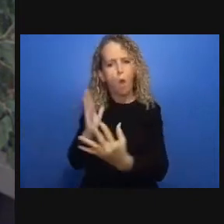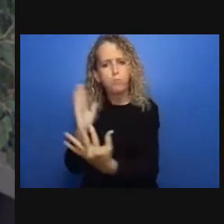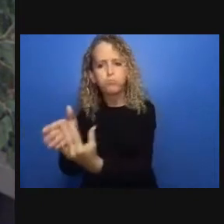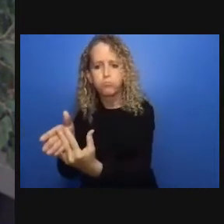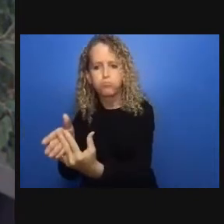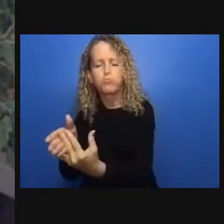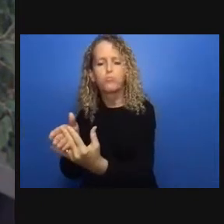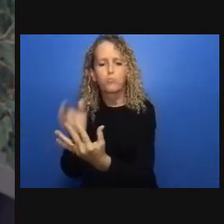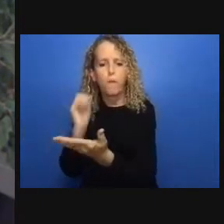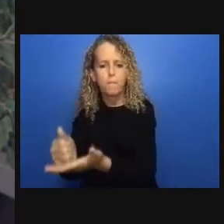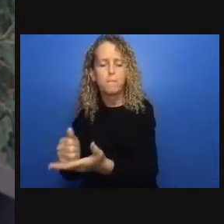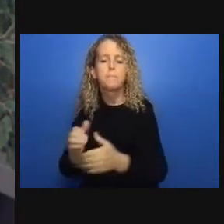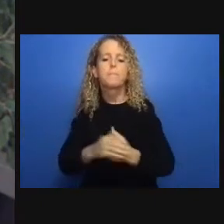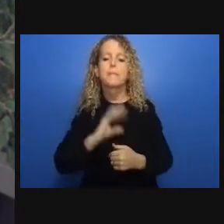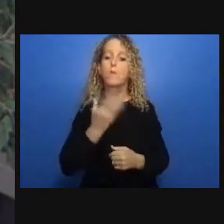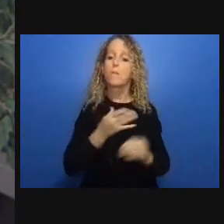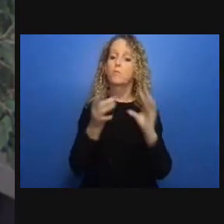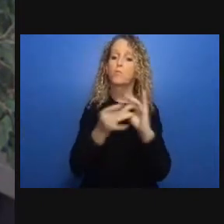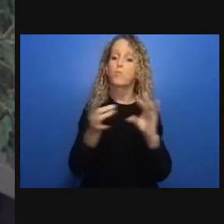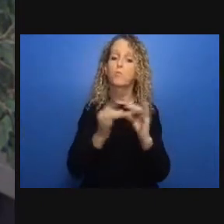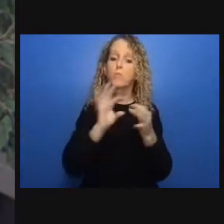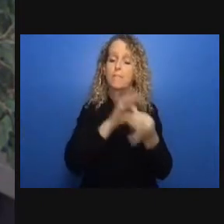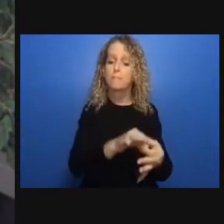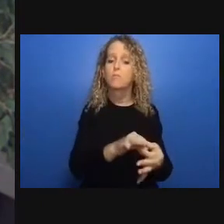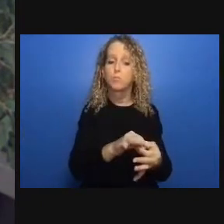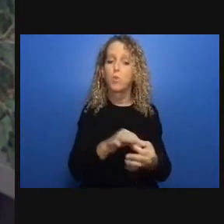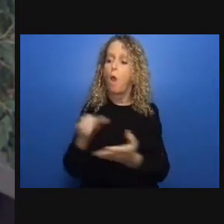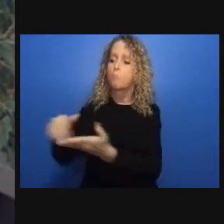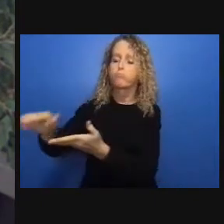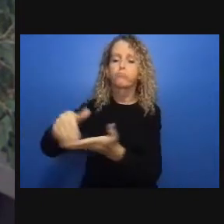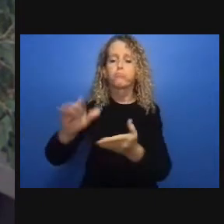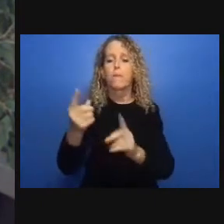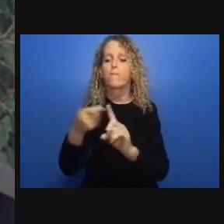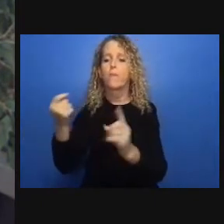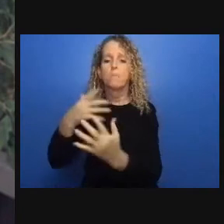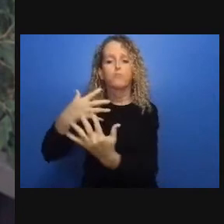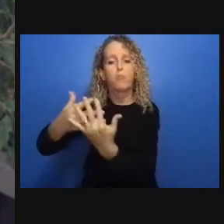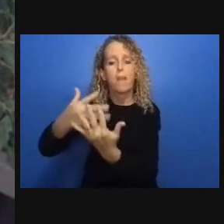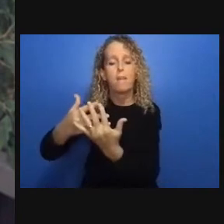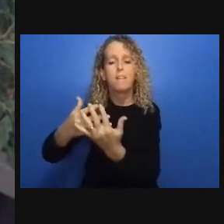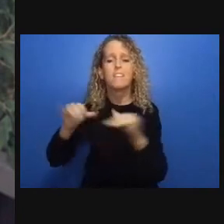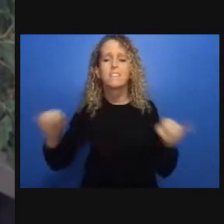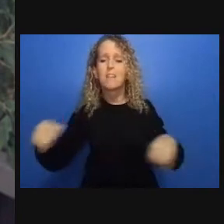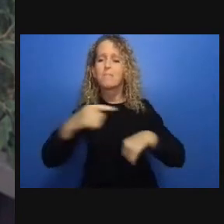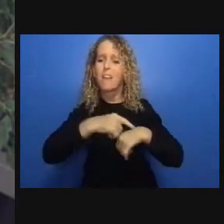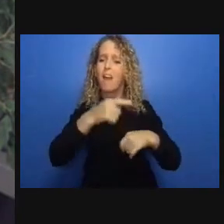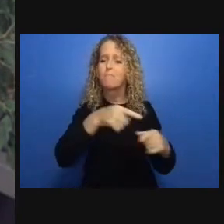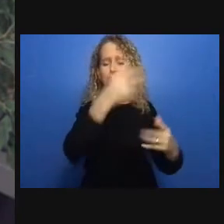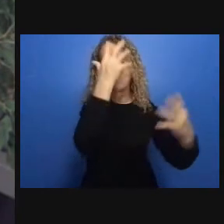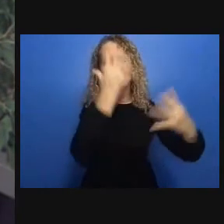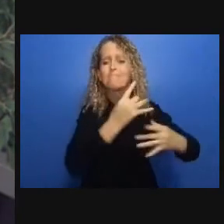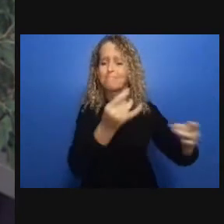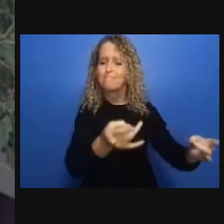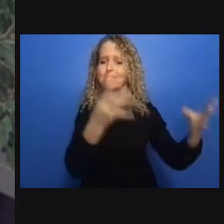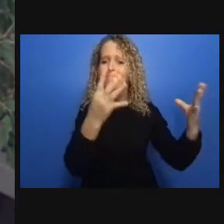the community around the jail right here us from the very real risk of a coveted prison outbreak